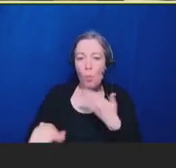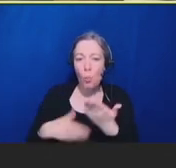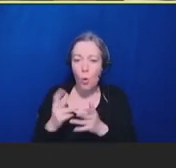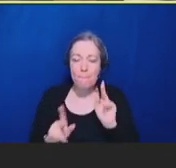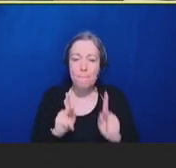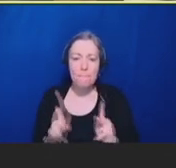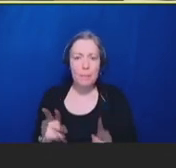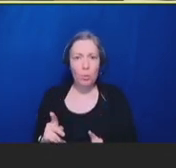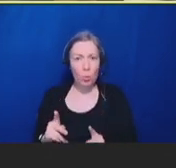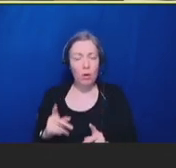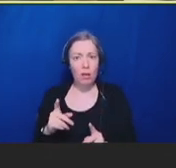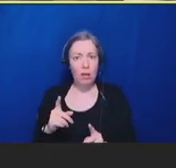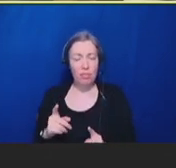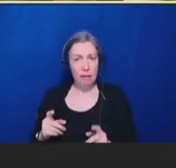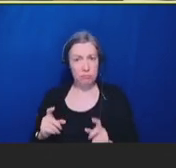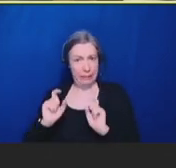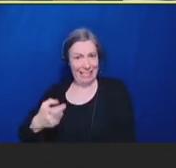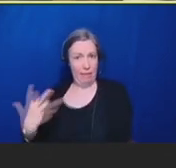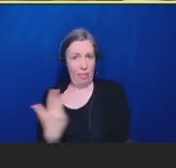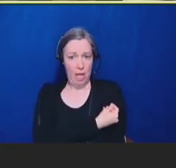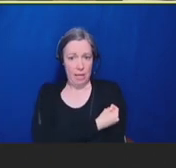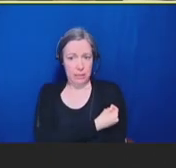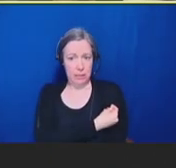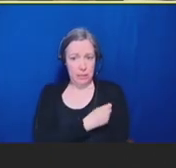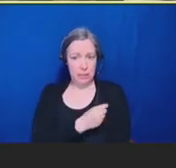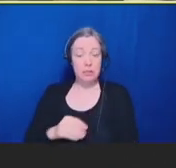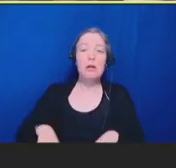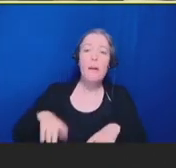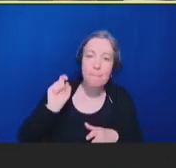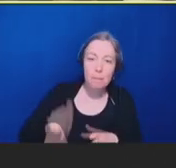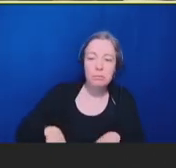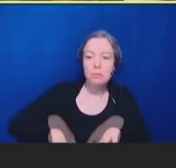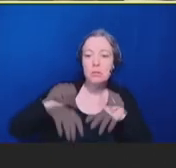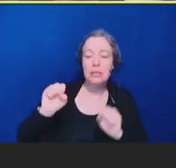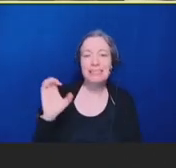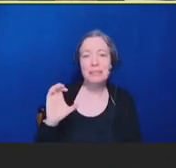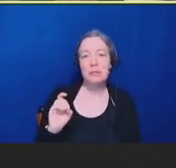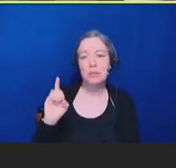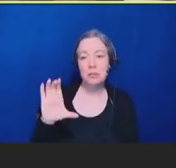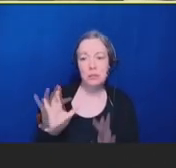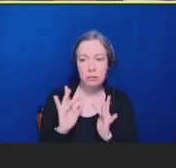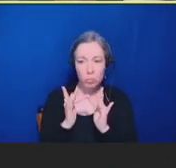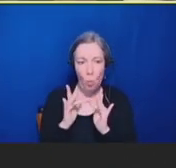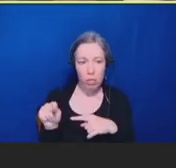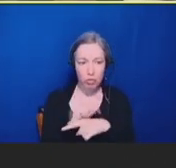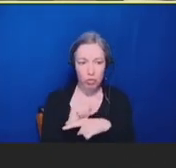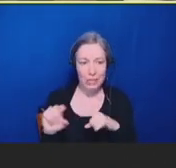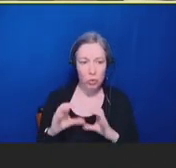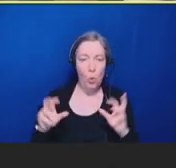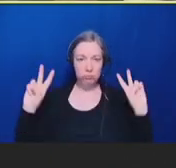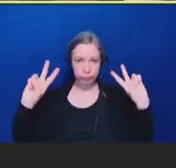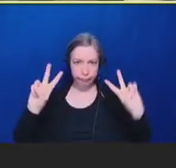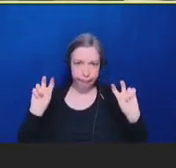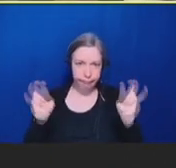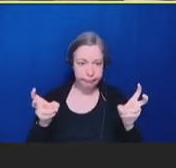course, You Call the Shots, or equivalent training, initially, and then review and update each year.